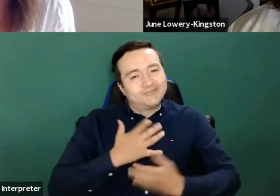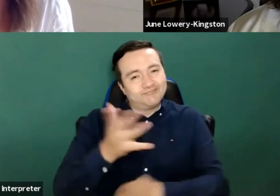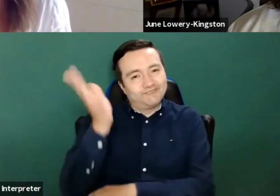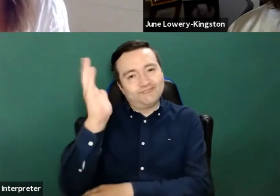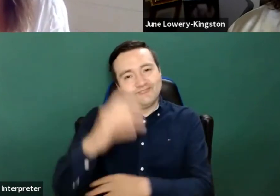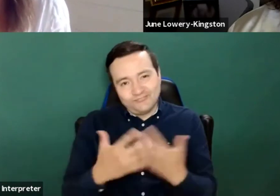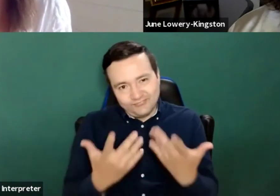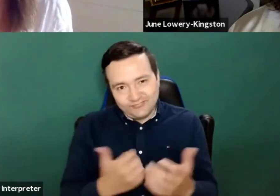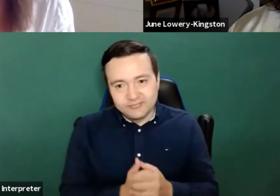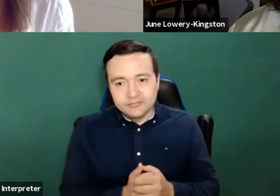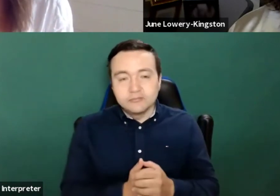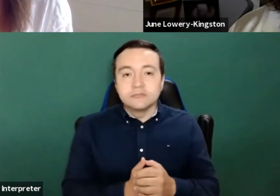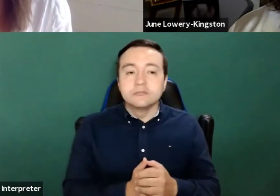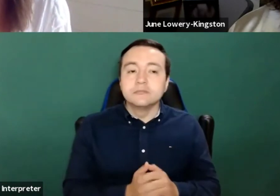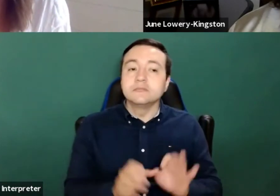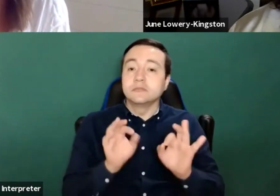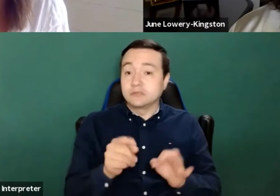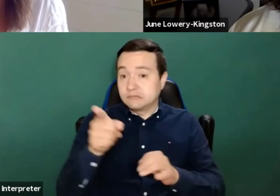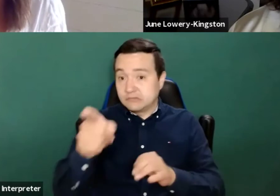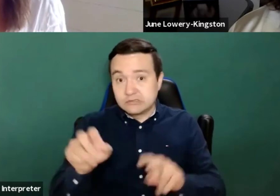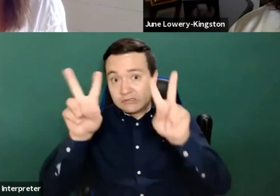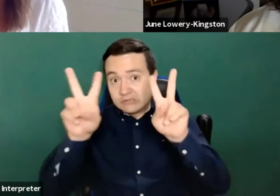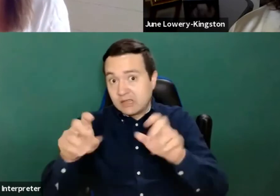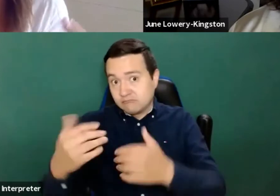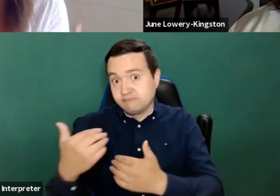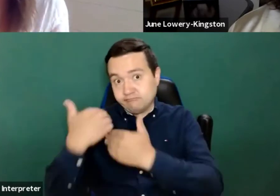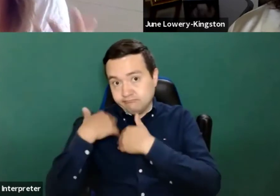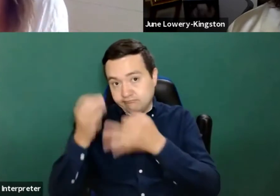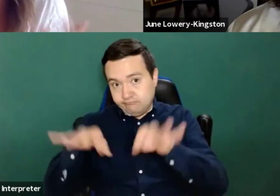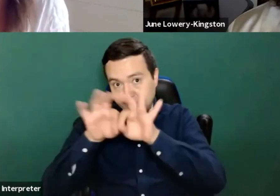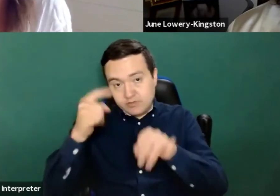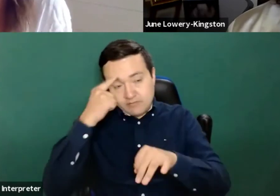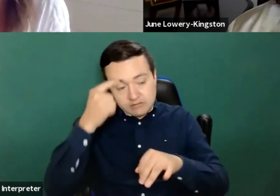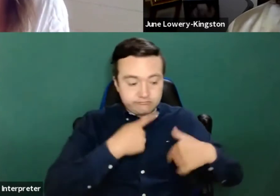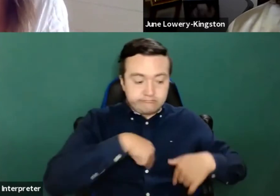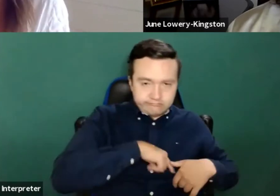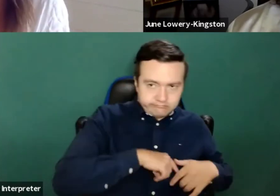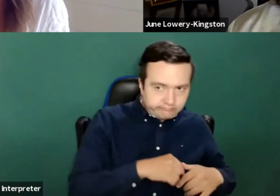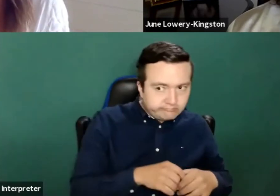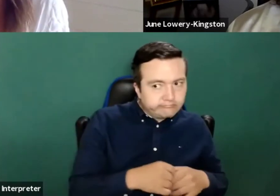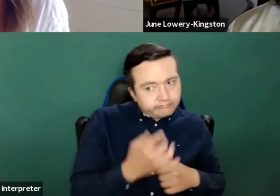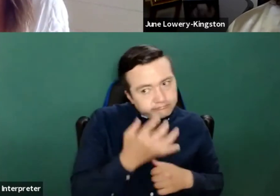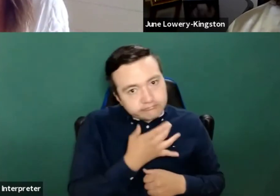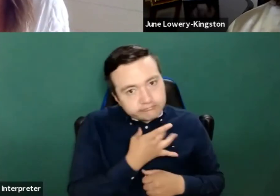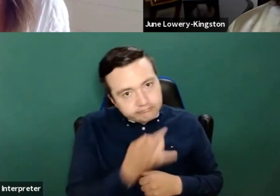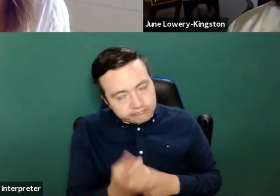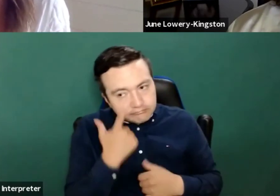von der leyen but also it matters to you You're very dedicated and committed and I think this engagement and inspiration is really needed to make to move things forward.